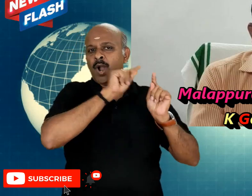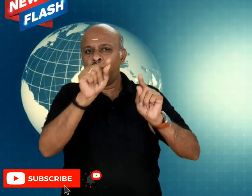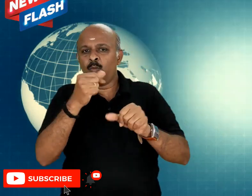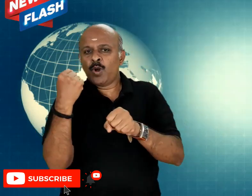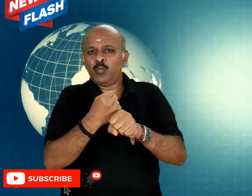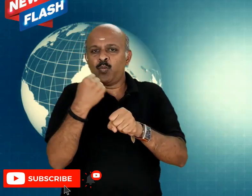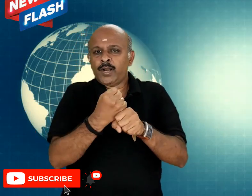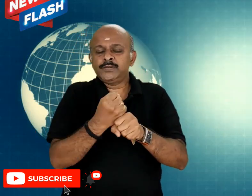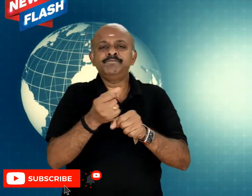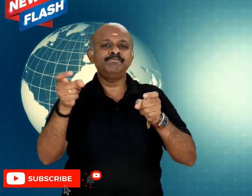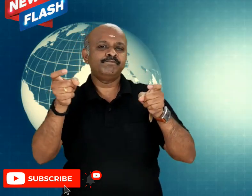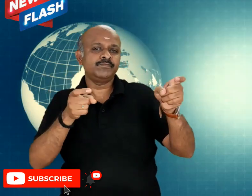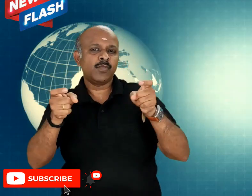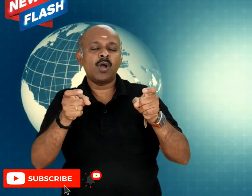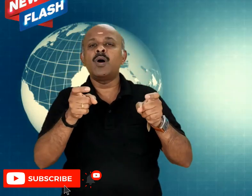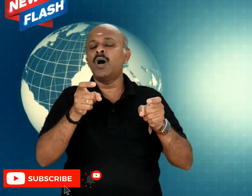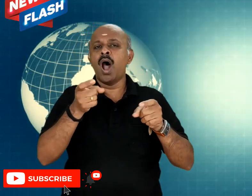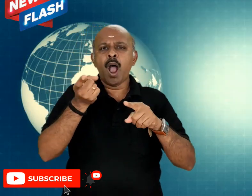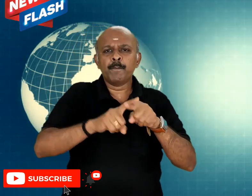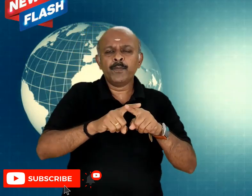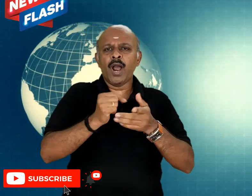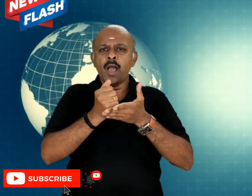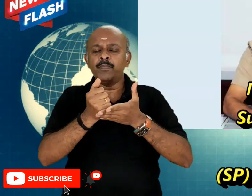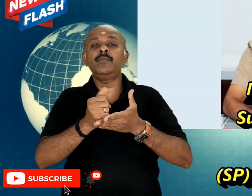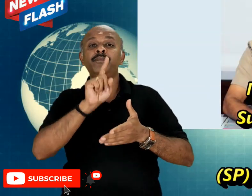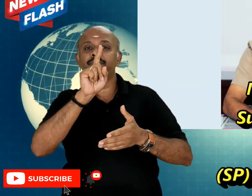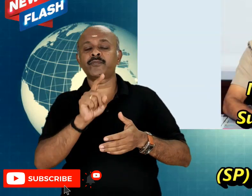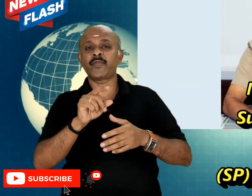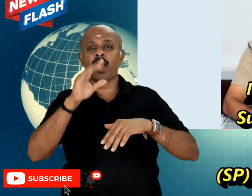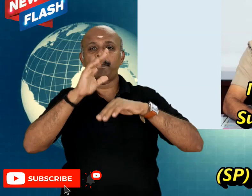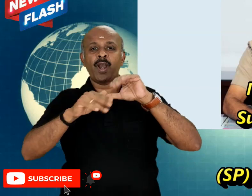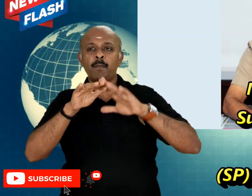the Malapurram Superintendent of police U Abdul Karim